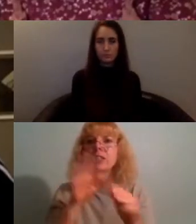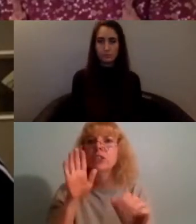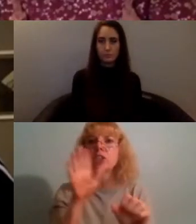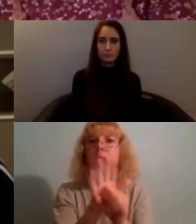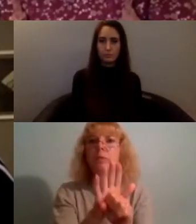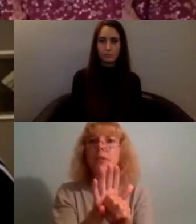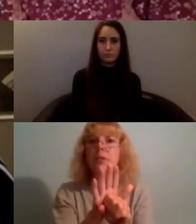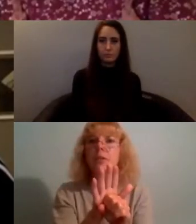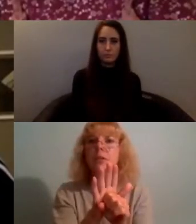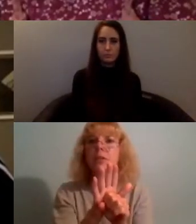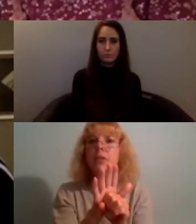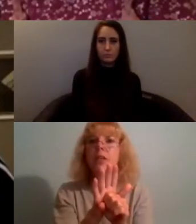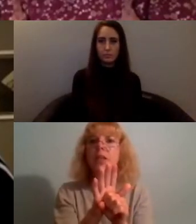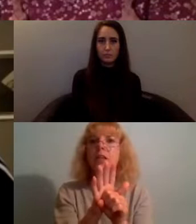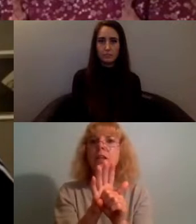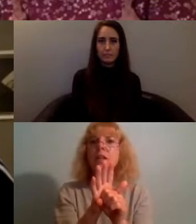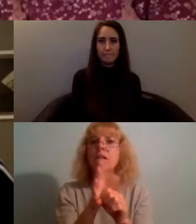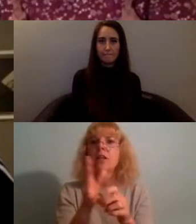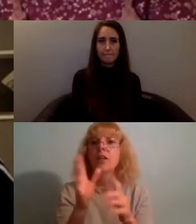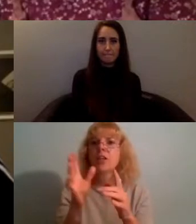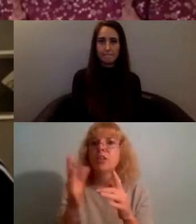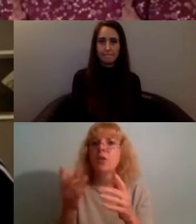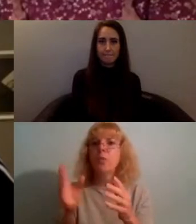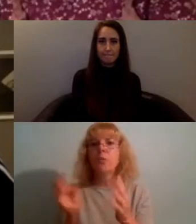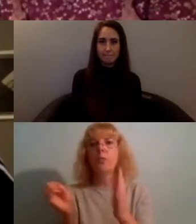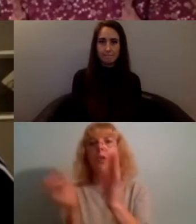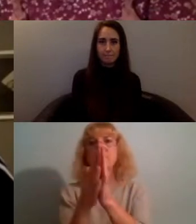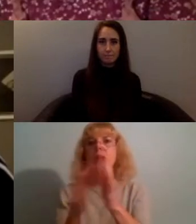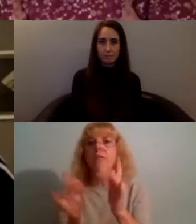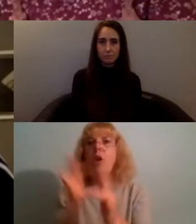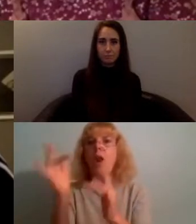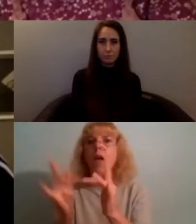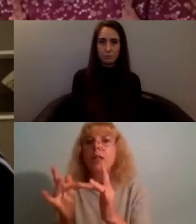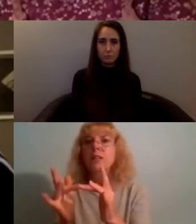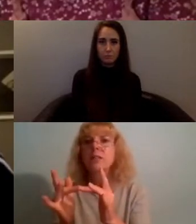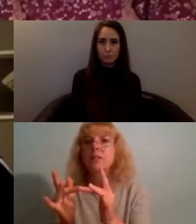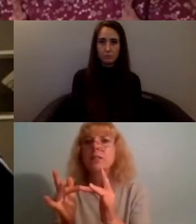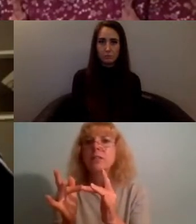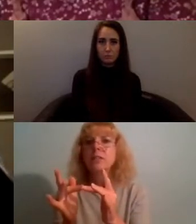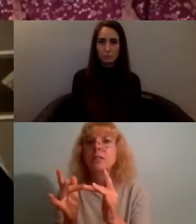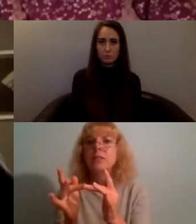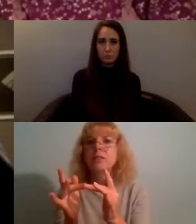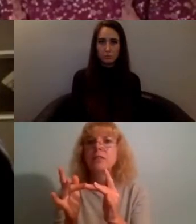you're putting your stuff online that's what you're kind of you're...you're you know...um